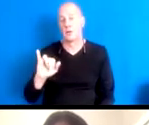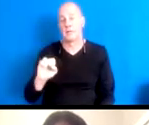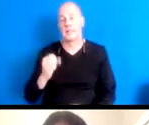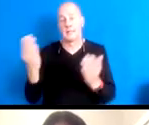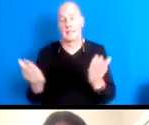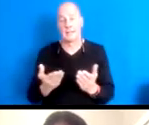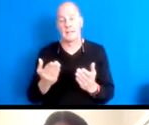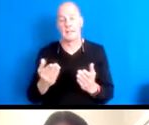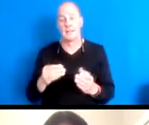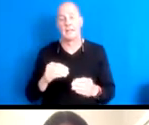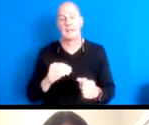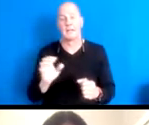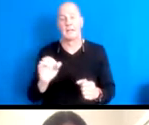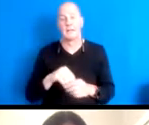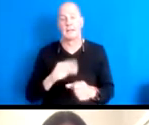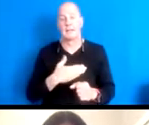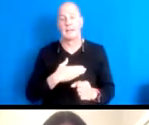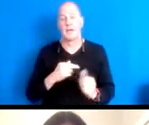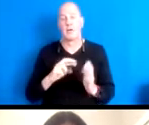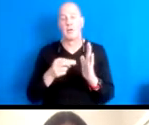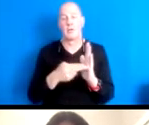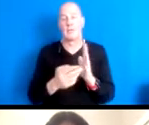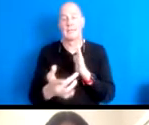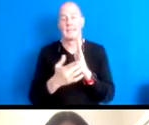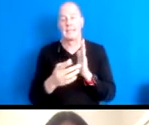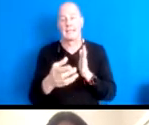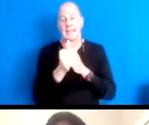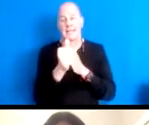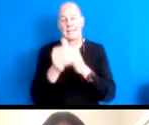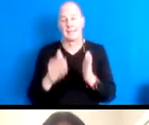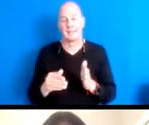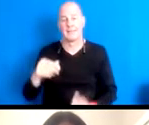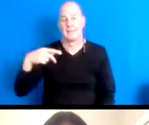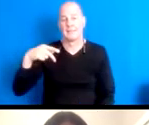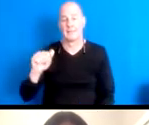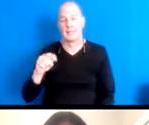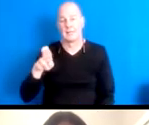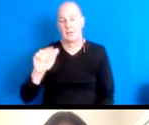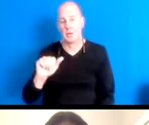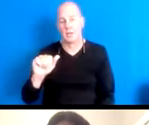as a, as our tech facilitator Thank you so much, and Dora diversity farms and Patricia